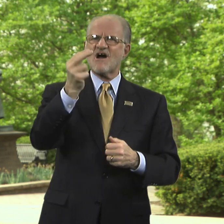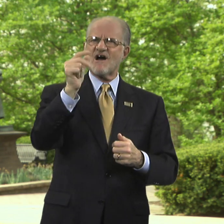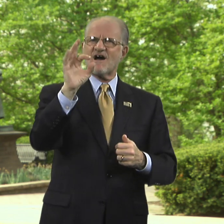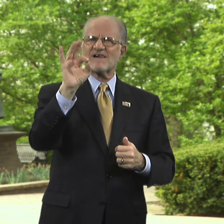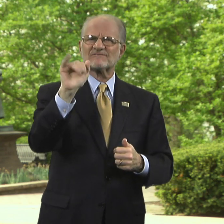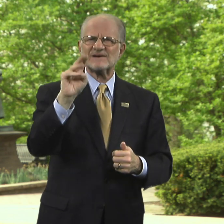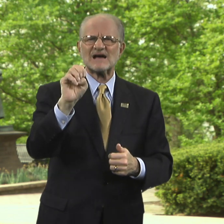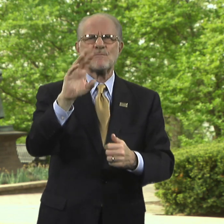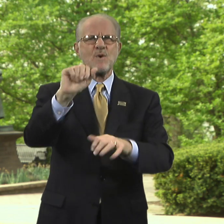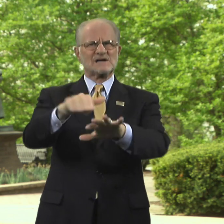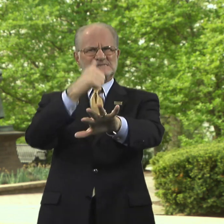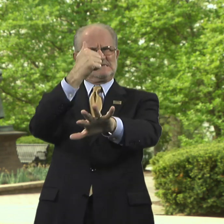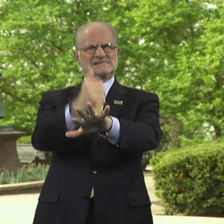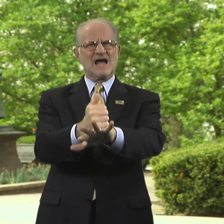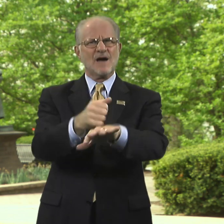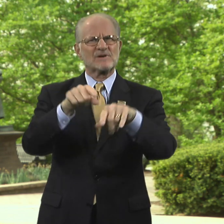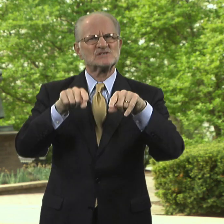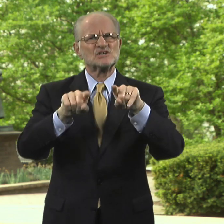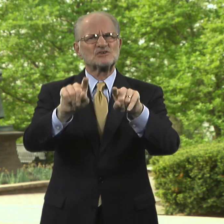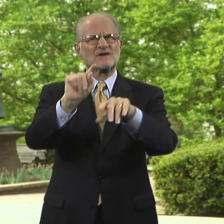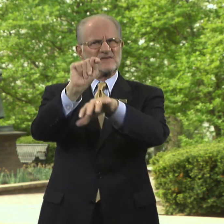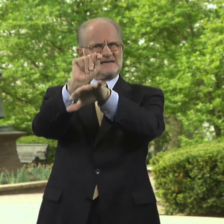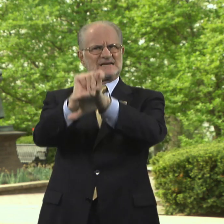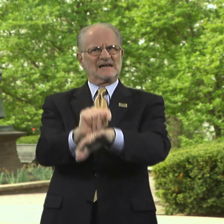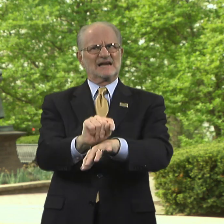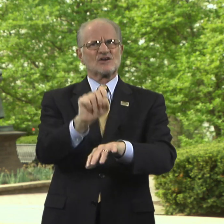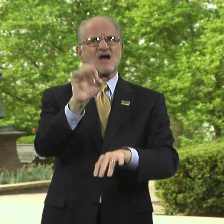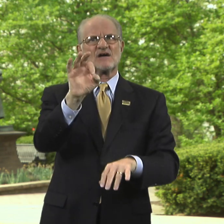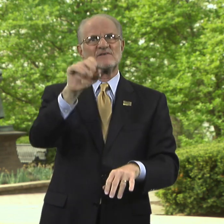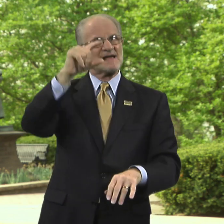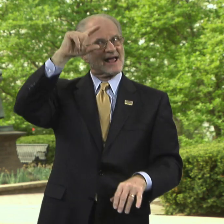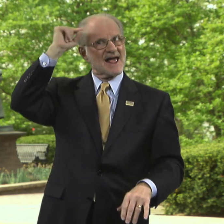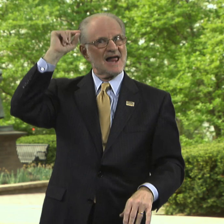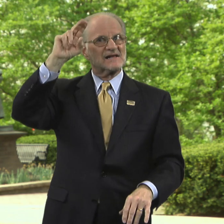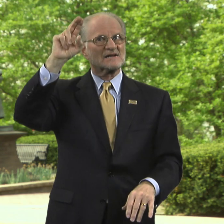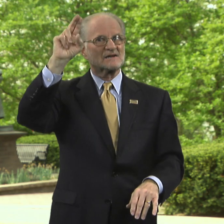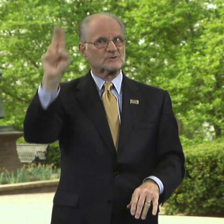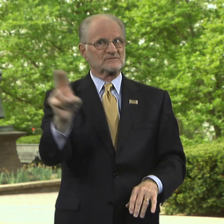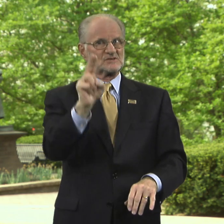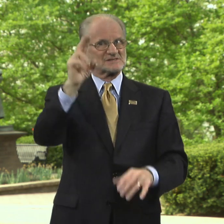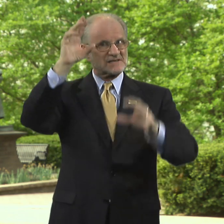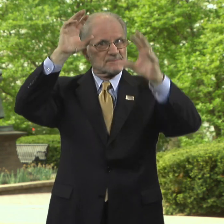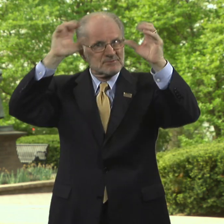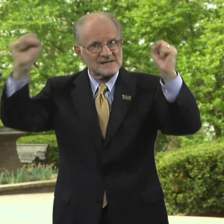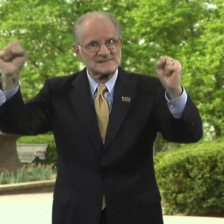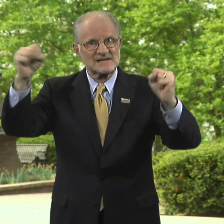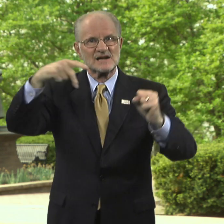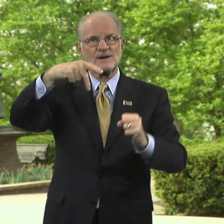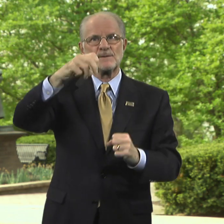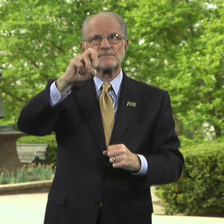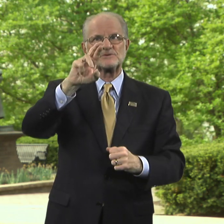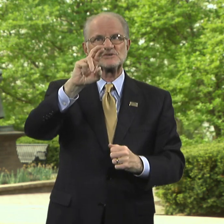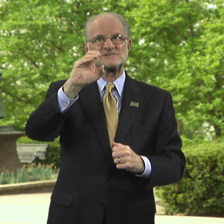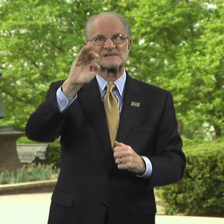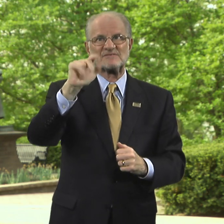The Hall of Fame was established during the tenure of Gallaudet President Percival Hall,